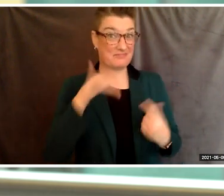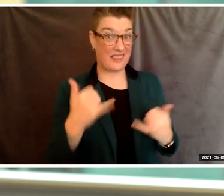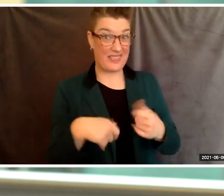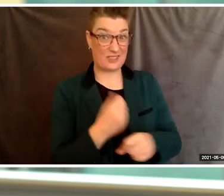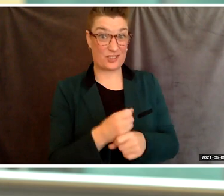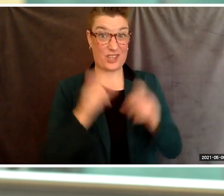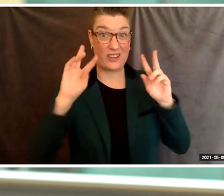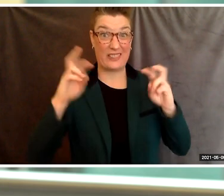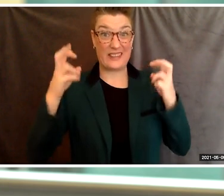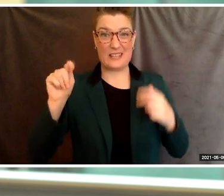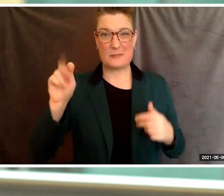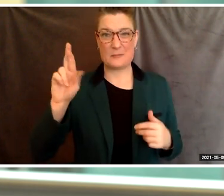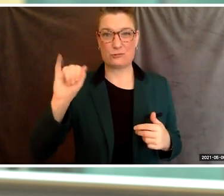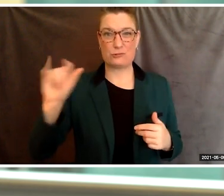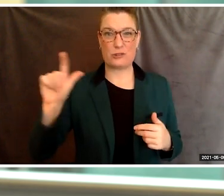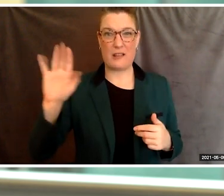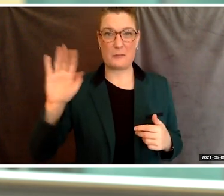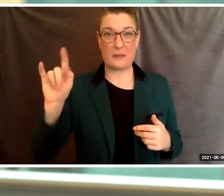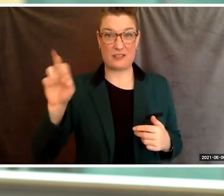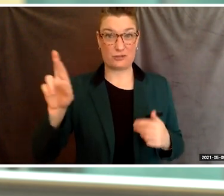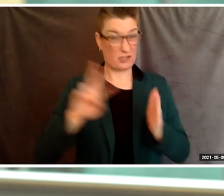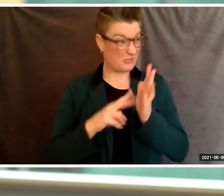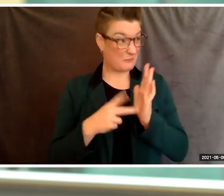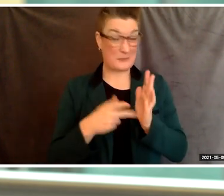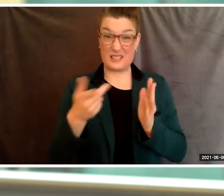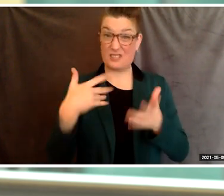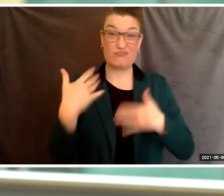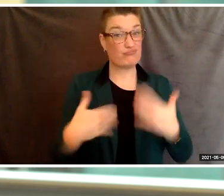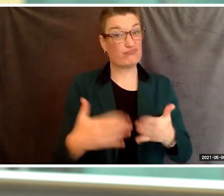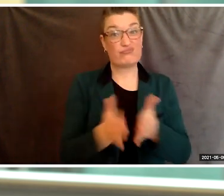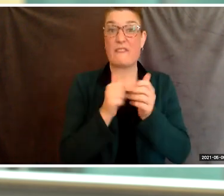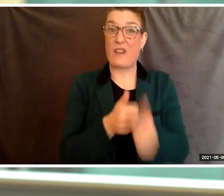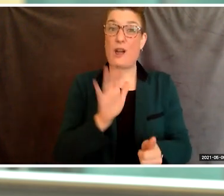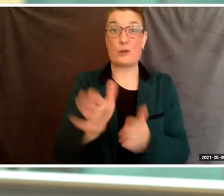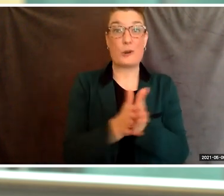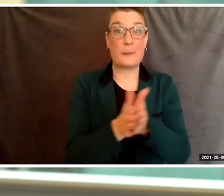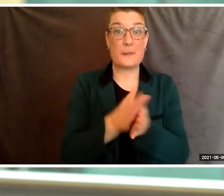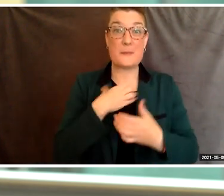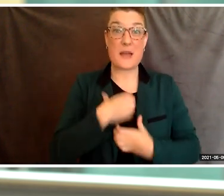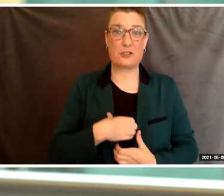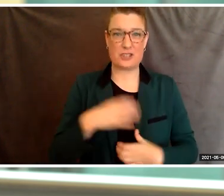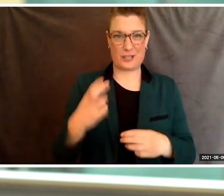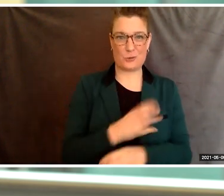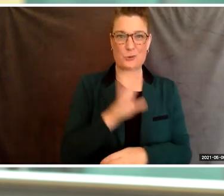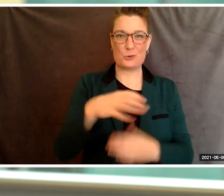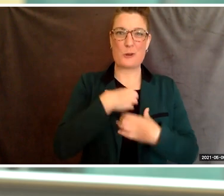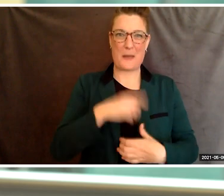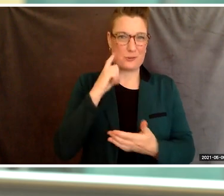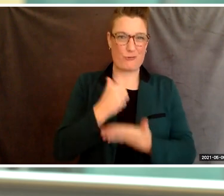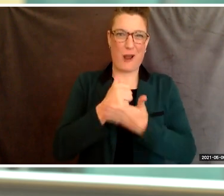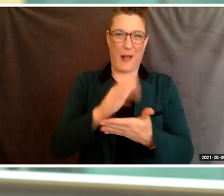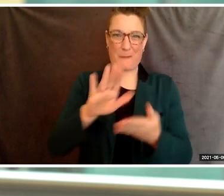a trailblazer is being able to follow your passions and use that passion to help in your community. Special education is just my way